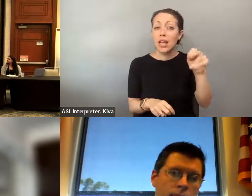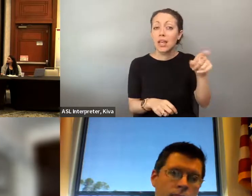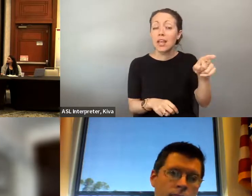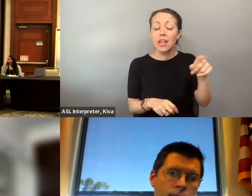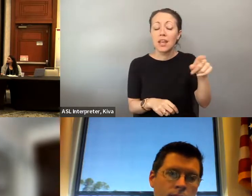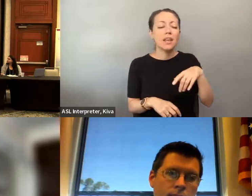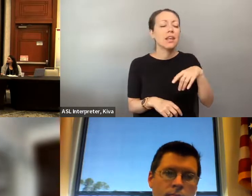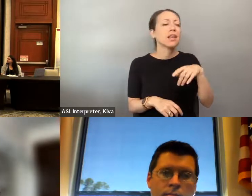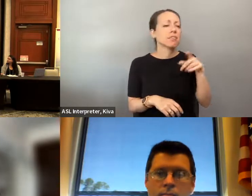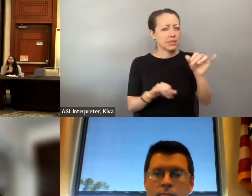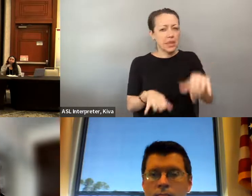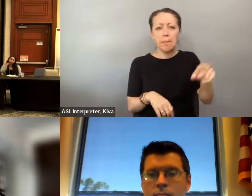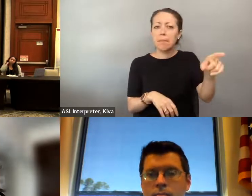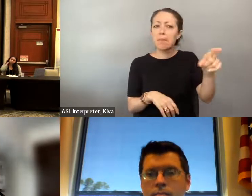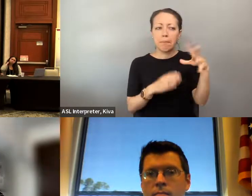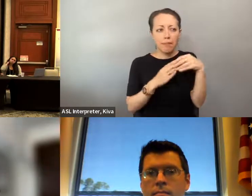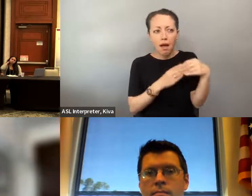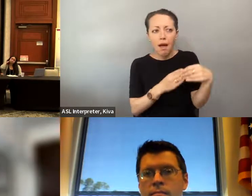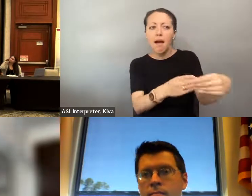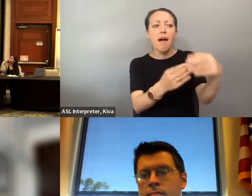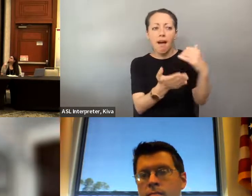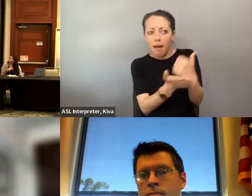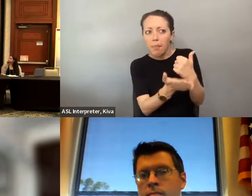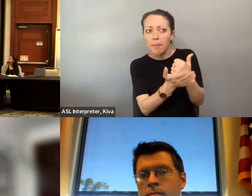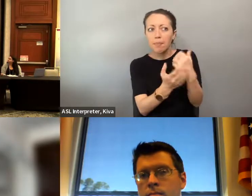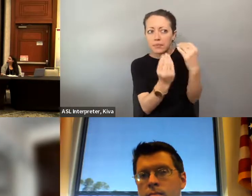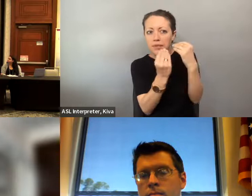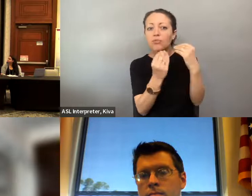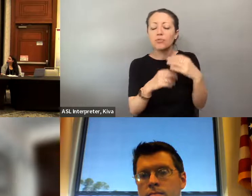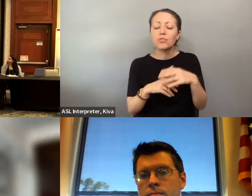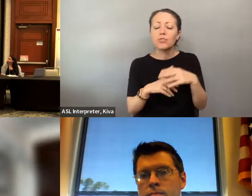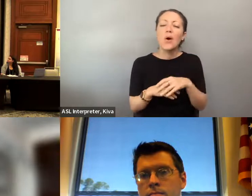're learning to do more. And Marilyn, that was on the other